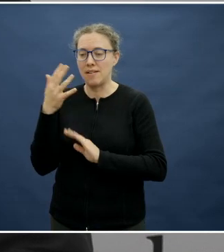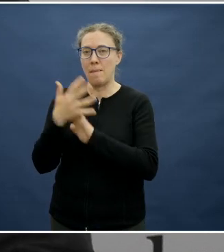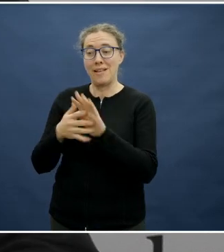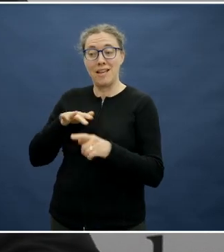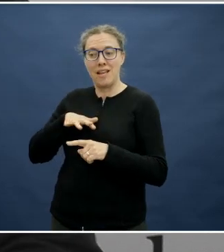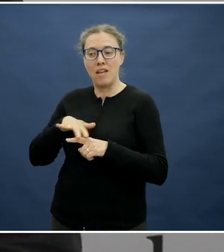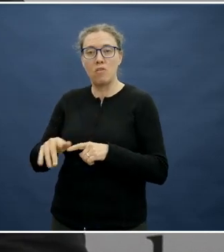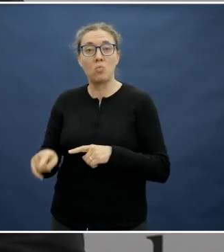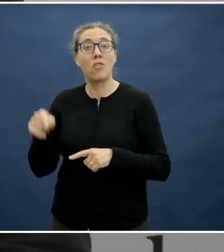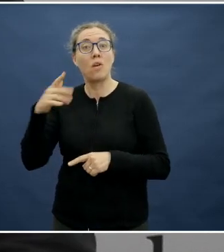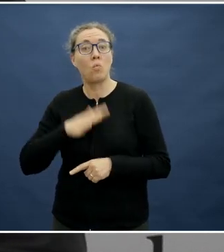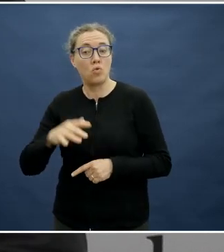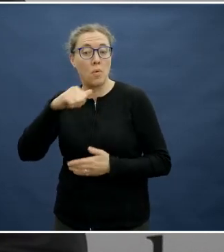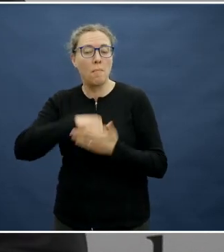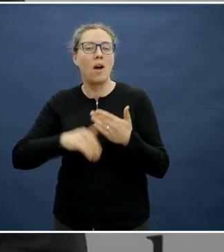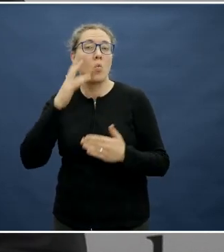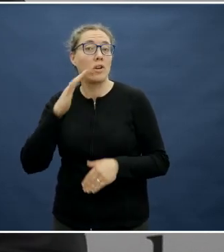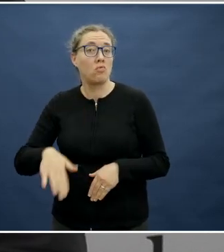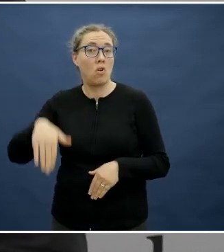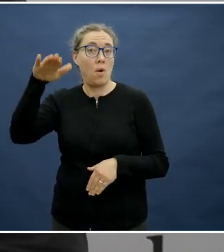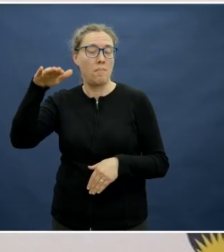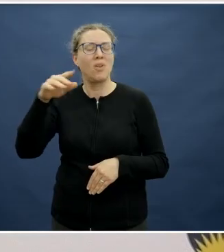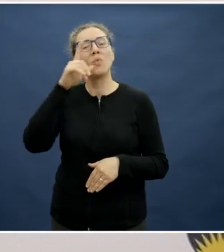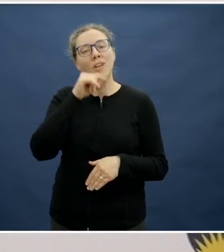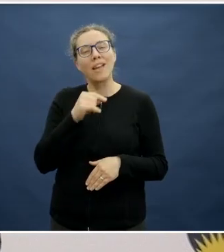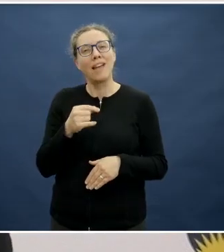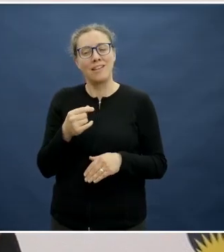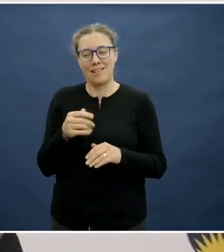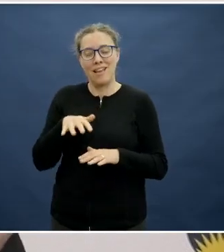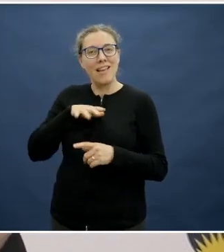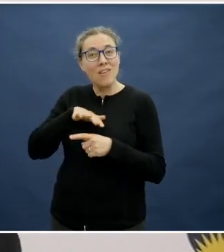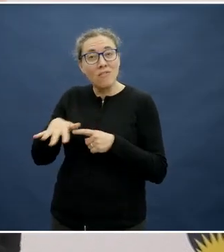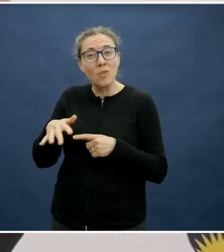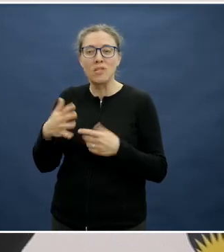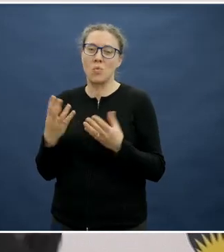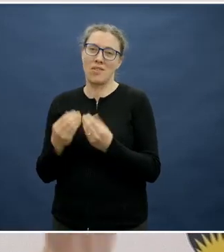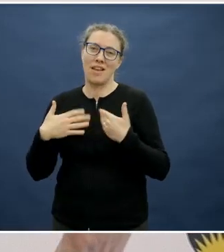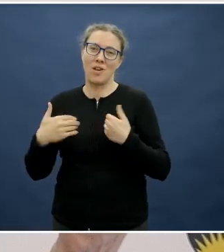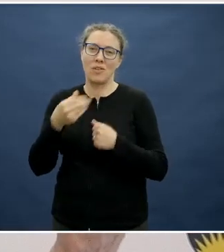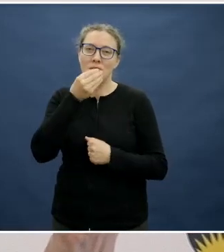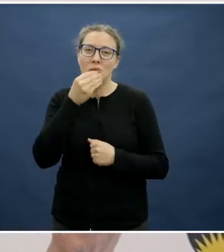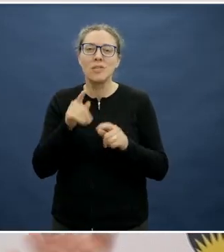We could surely do the same for healthier foods too. That raises a really interesting point about what we're exposed to and what